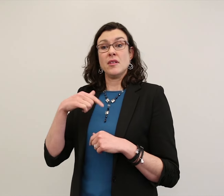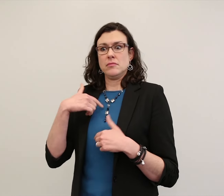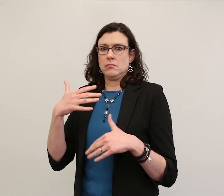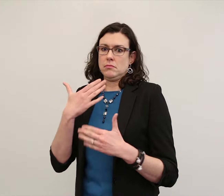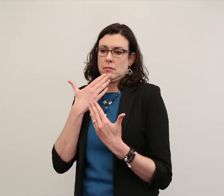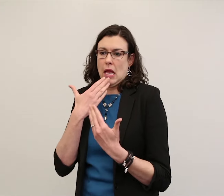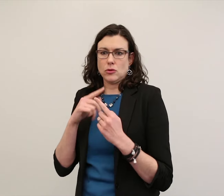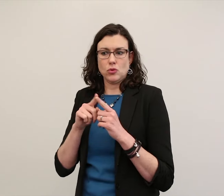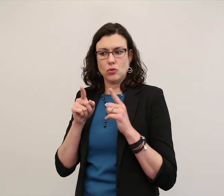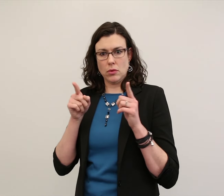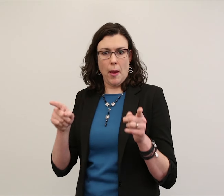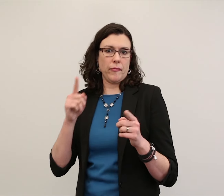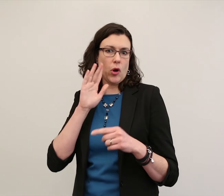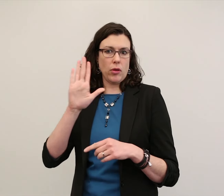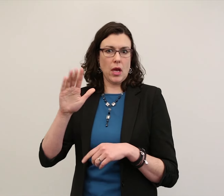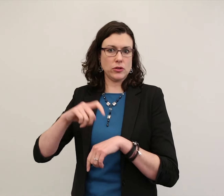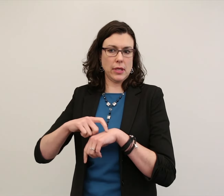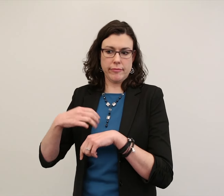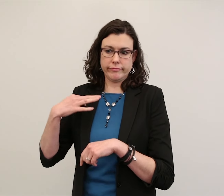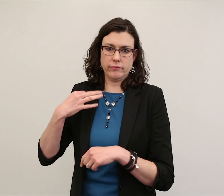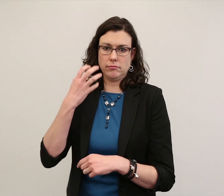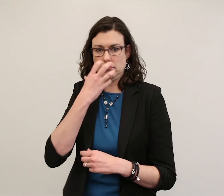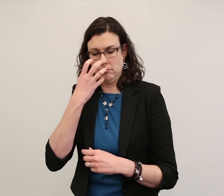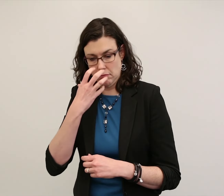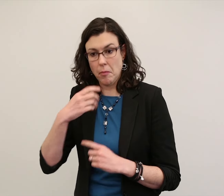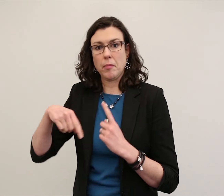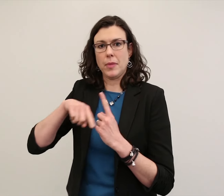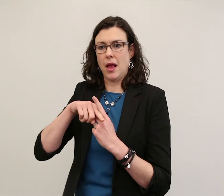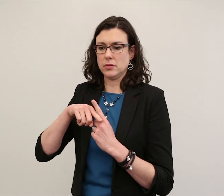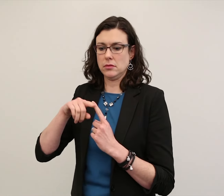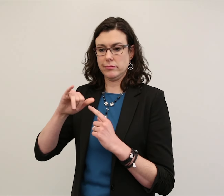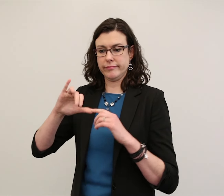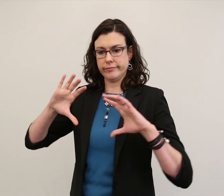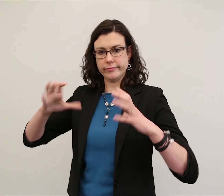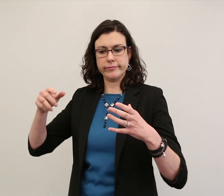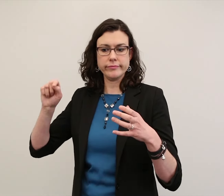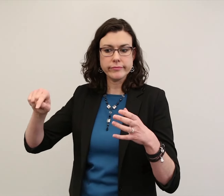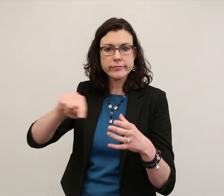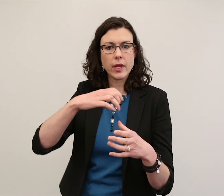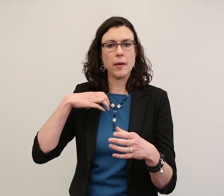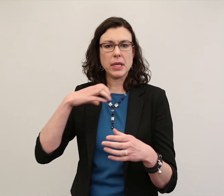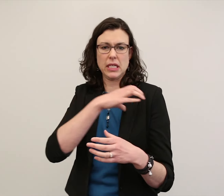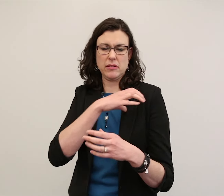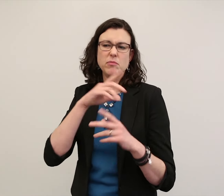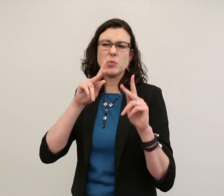I am thankful to the chairs for volunteering their time and the committee members who are